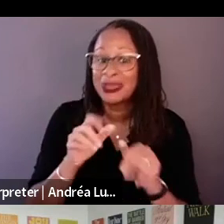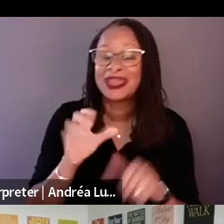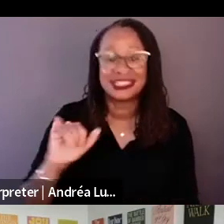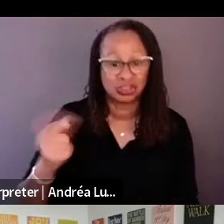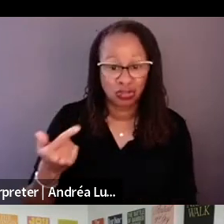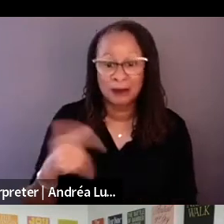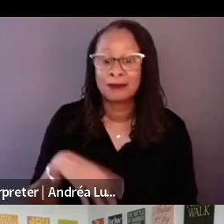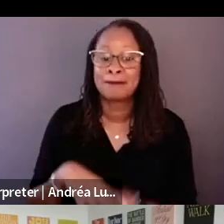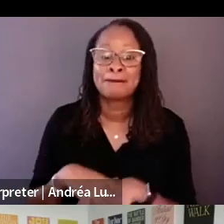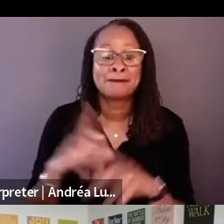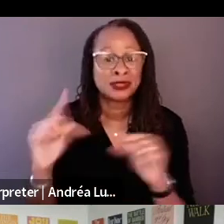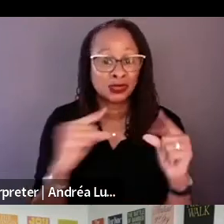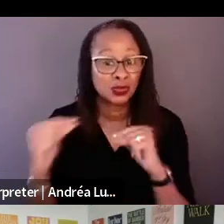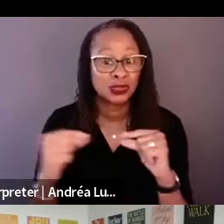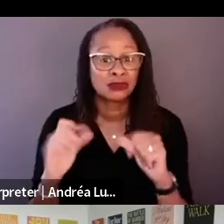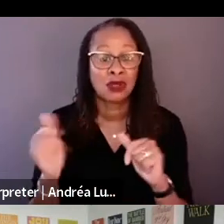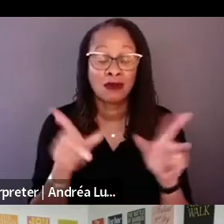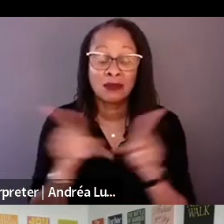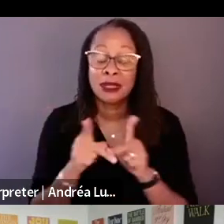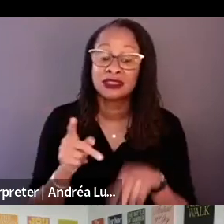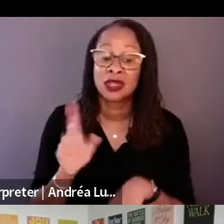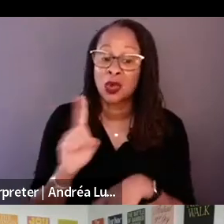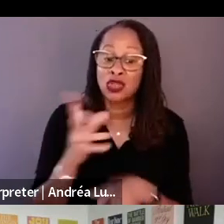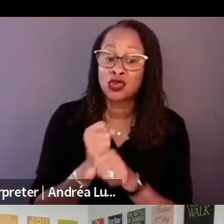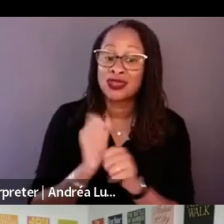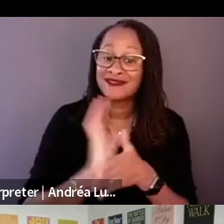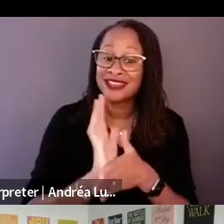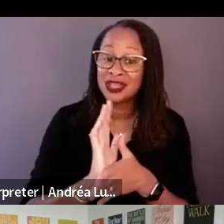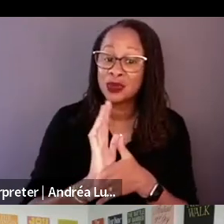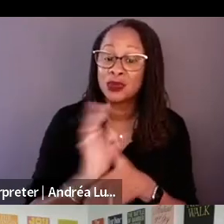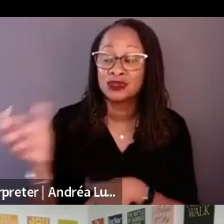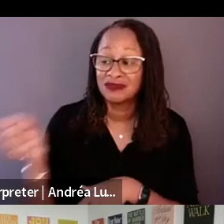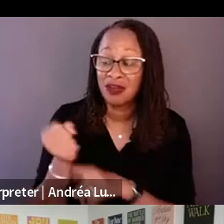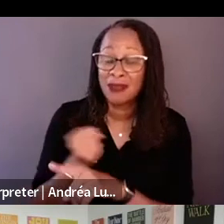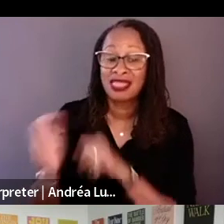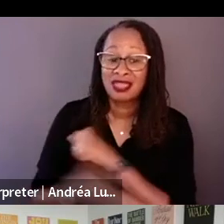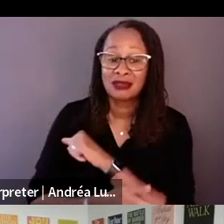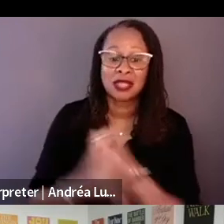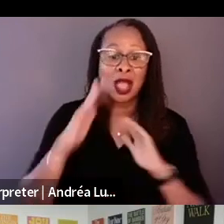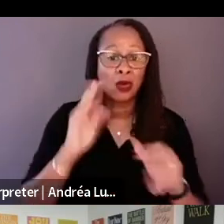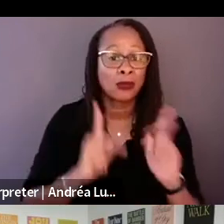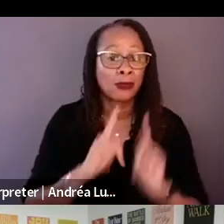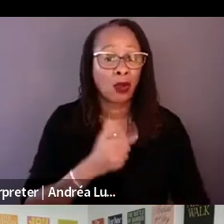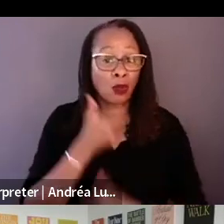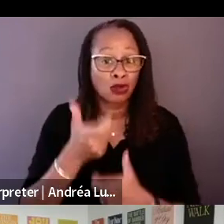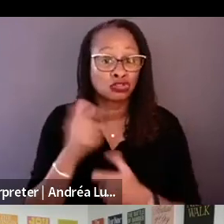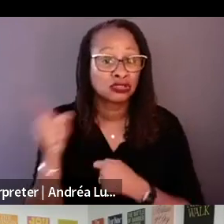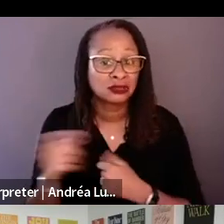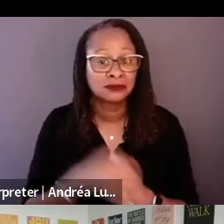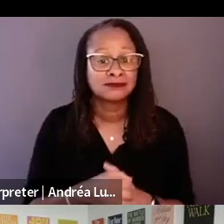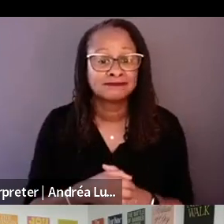all of the places that you get videos, and I hope that people are watching, and there's no real way